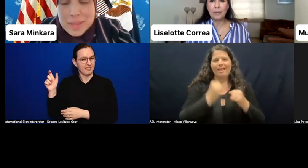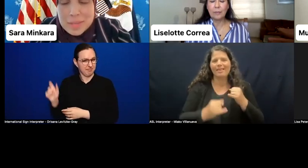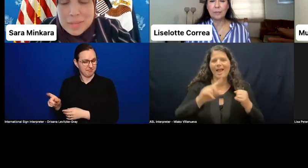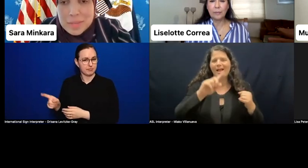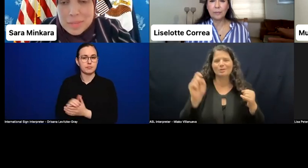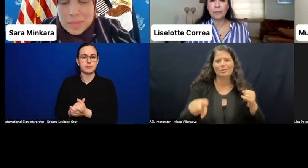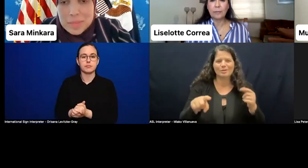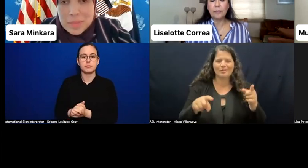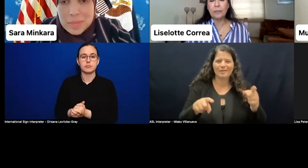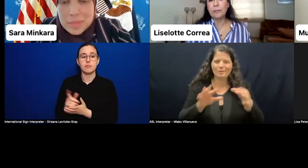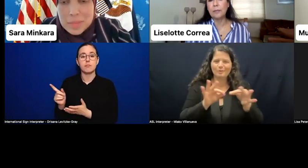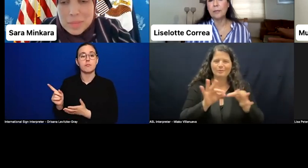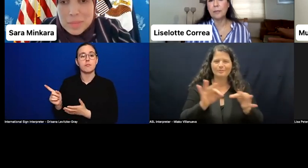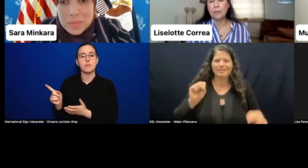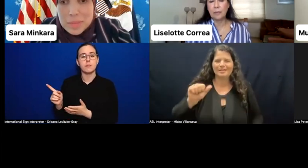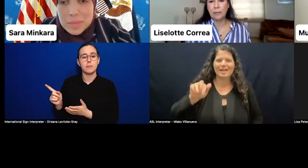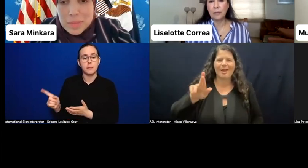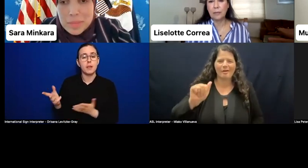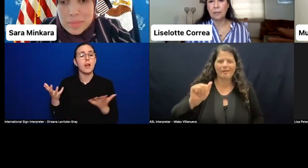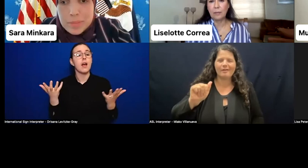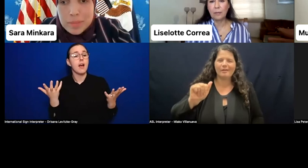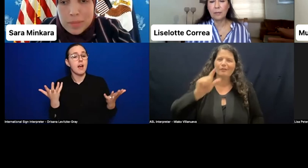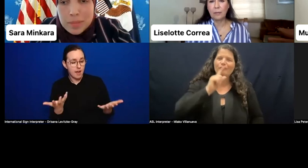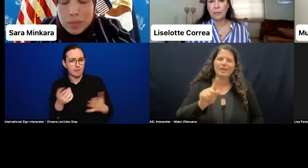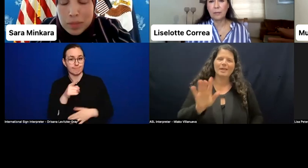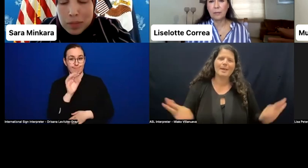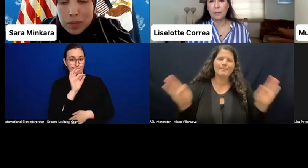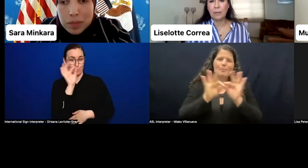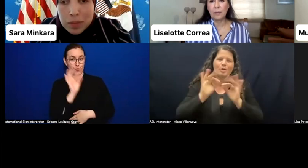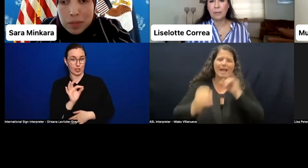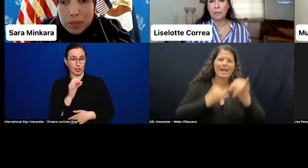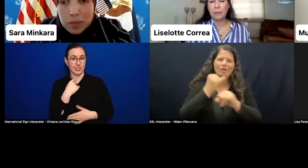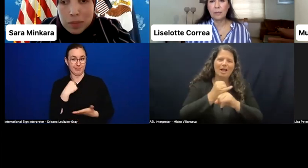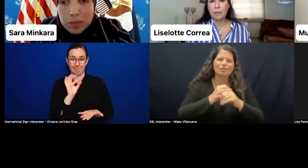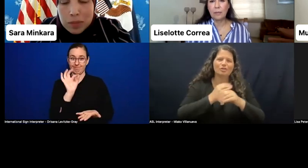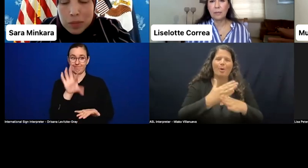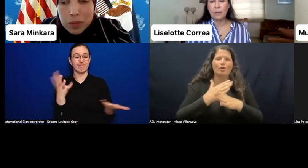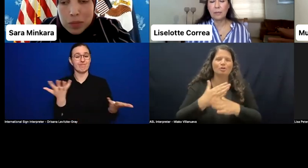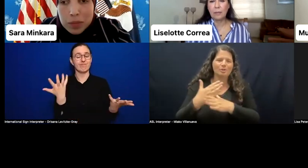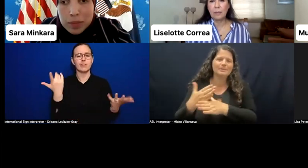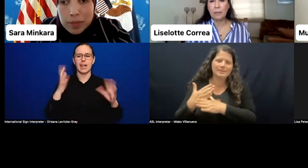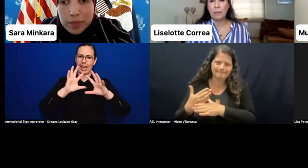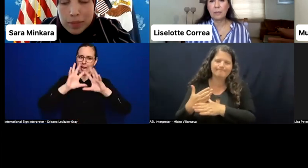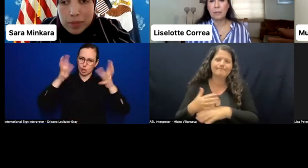of international partners. Many developing countries to change their electoral systems